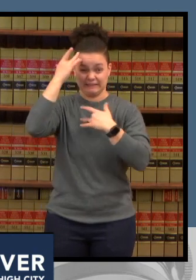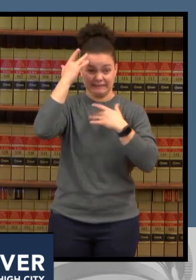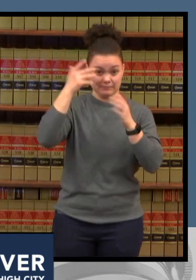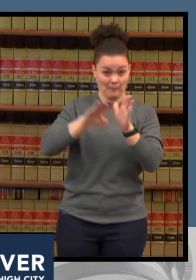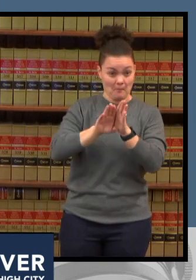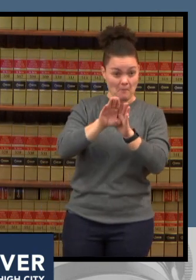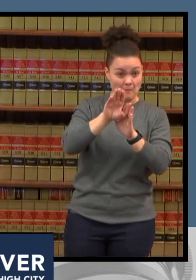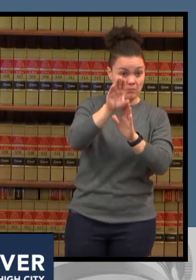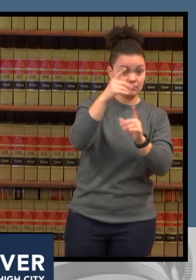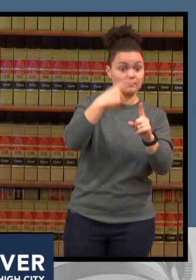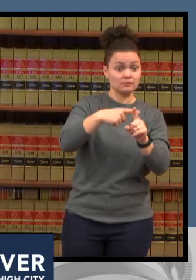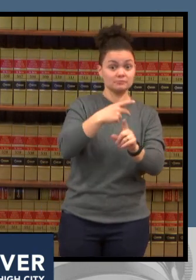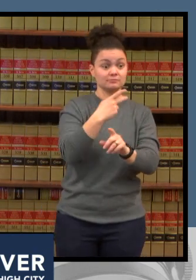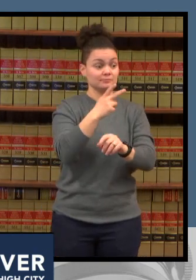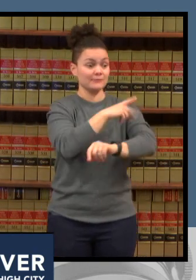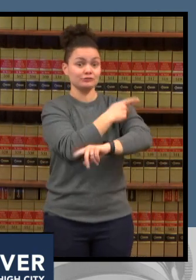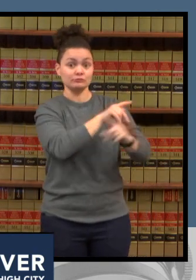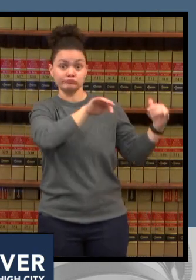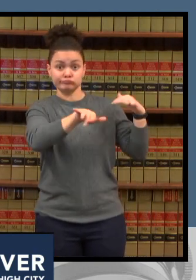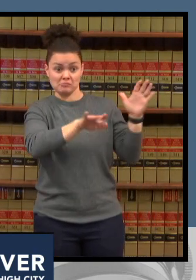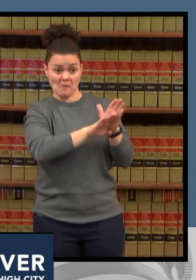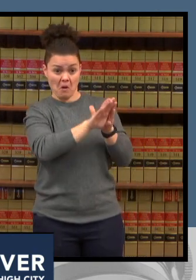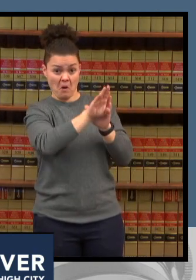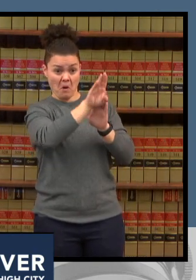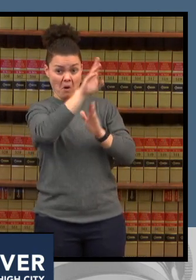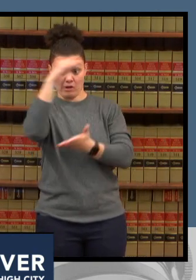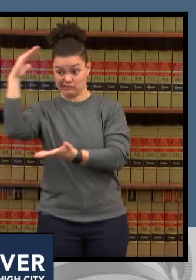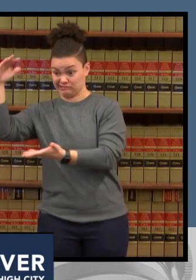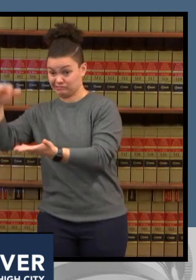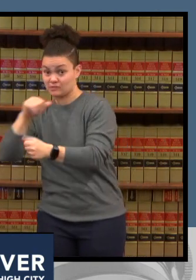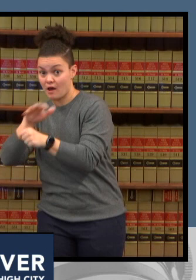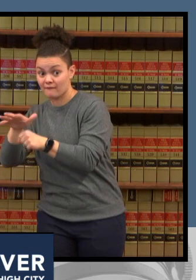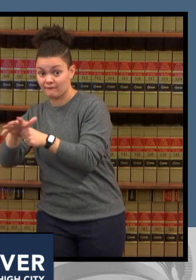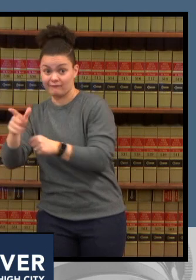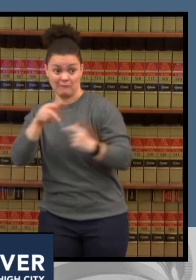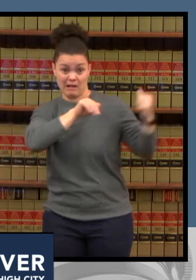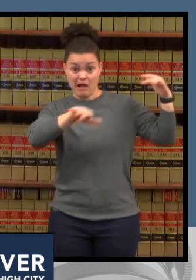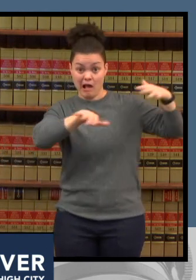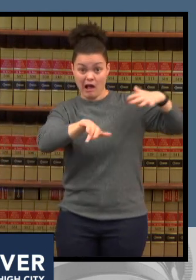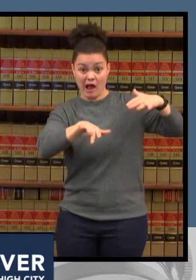it will definitely be a challenge and i believe it'll last through this month of